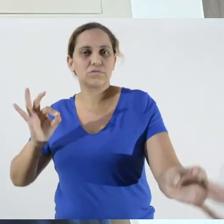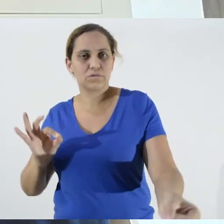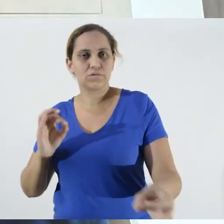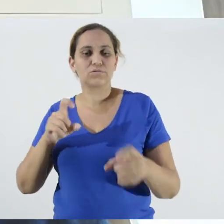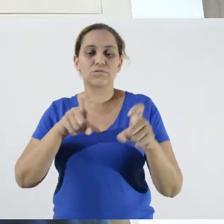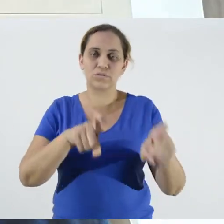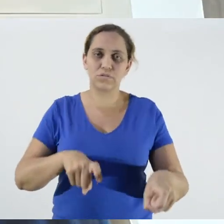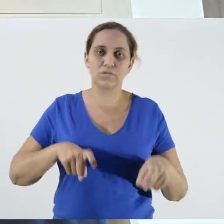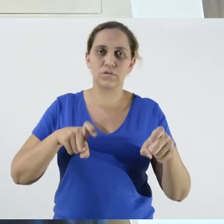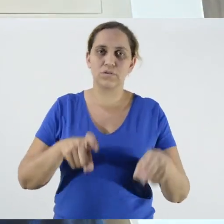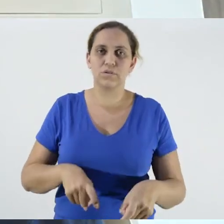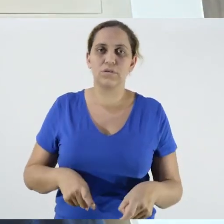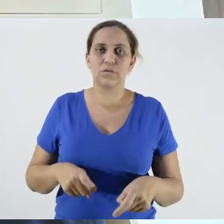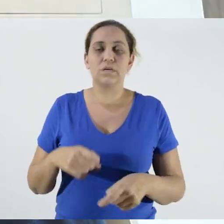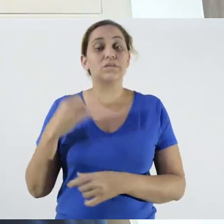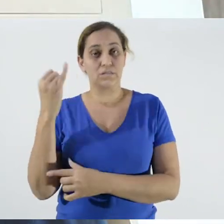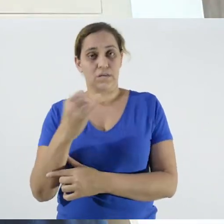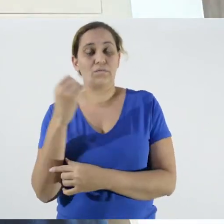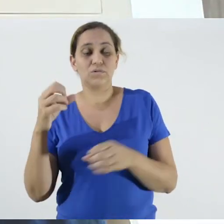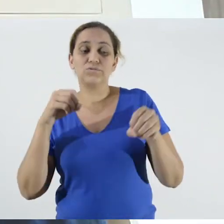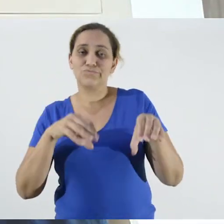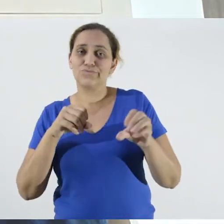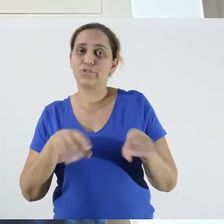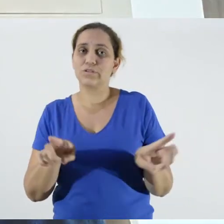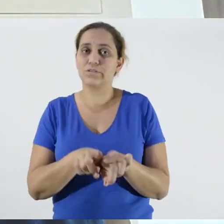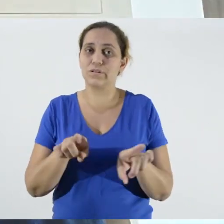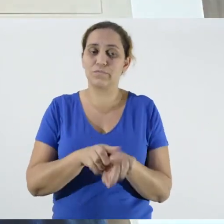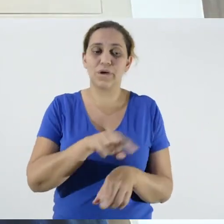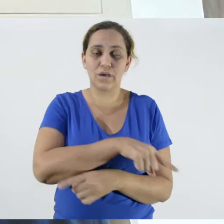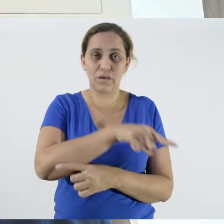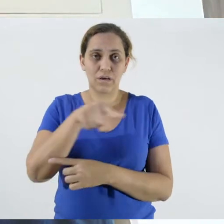to educate them and to bring that information to them.